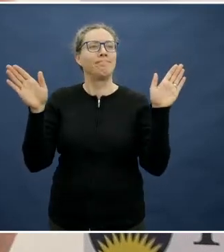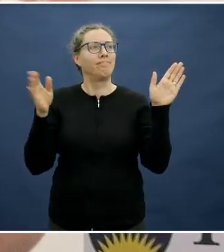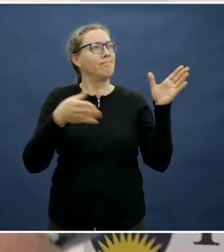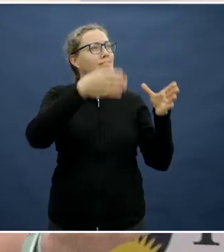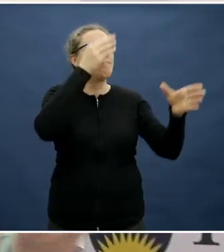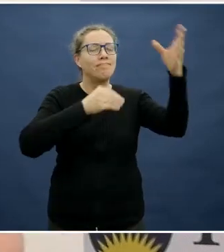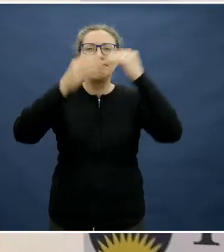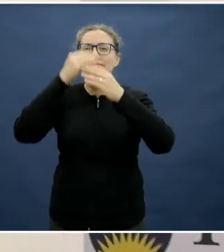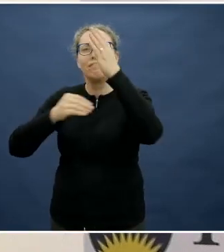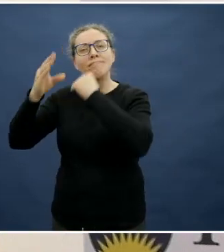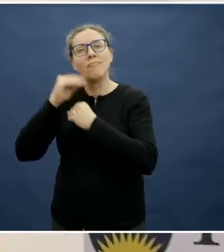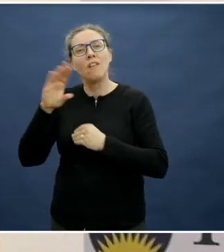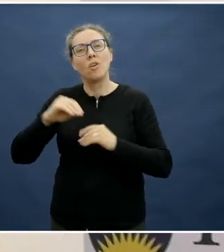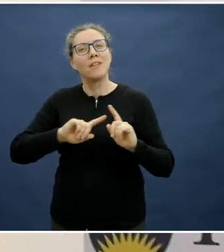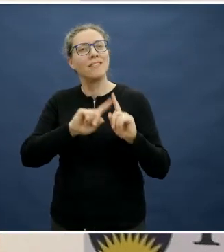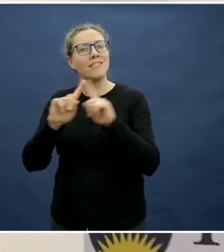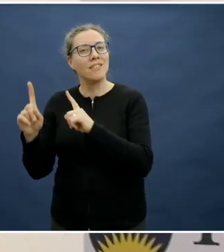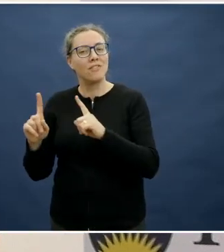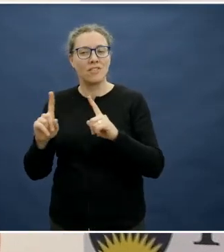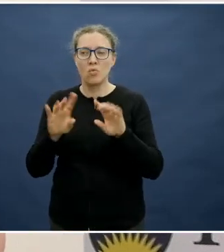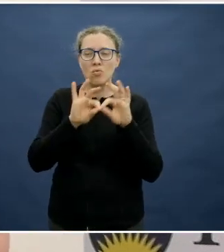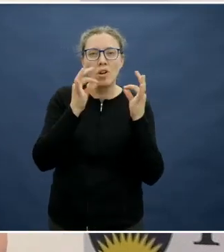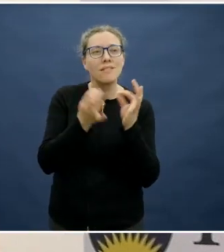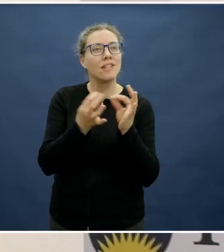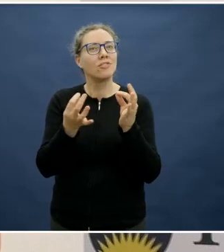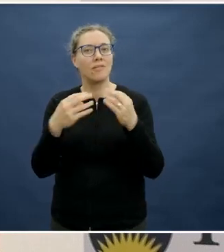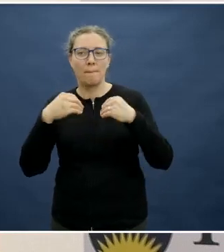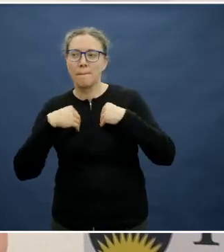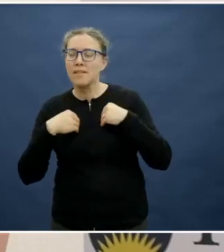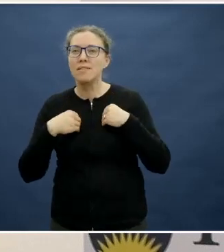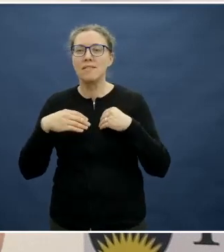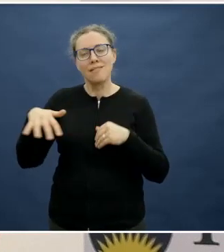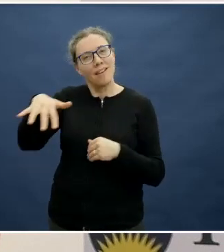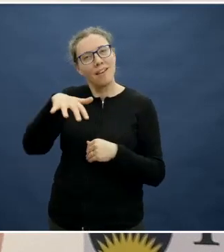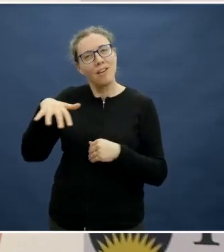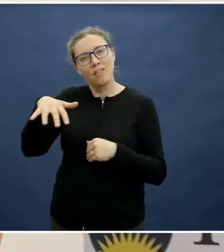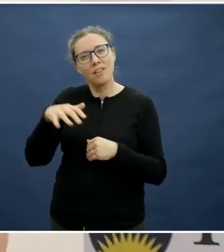and different industries to see whether there's things that we can achieve our goals around